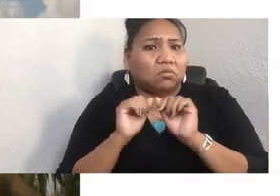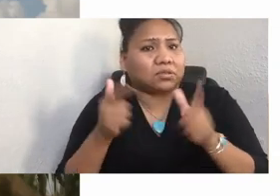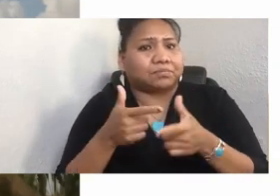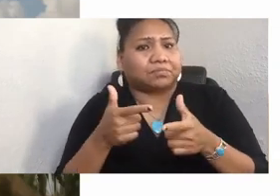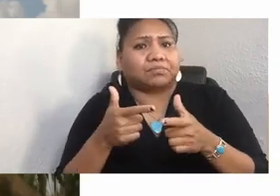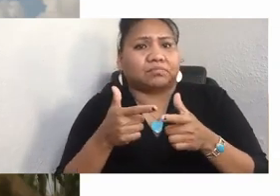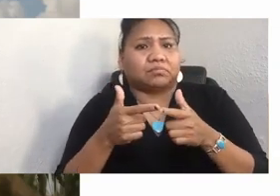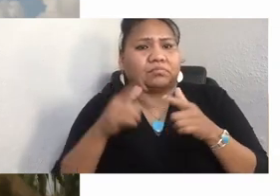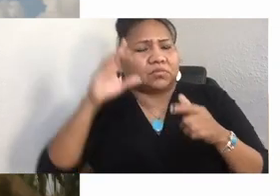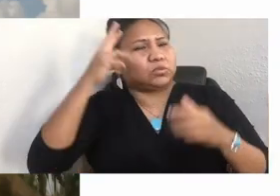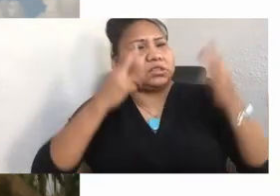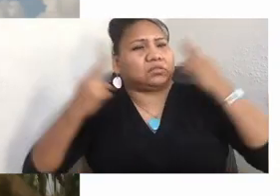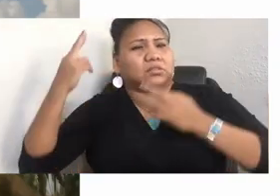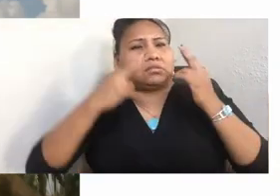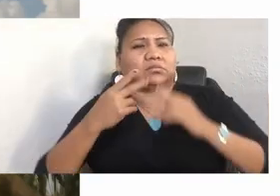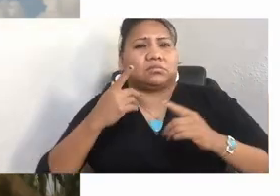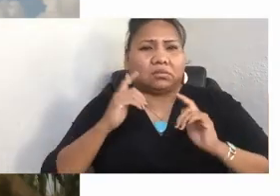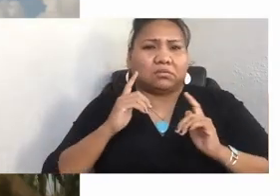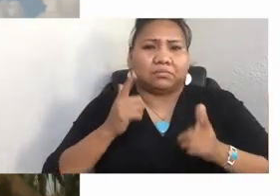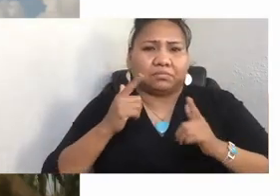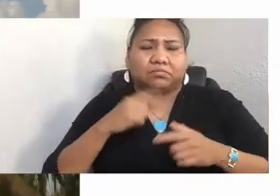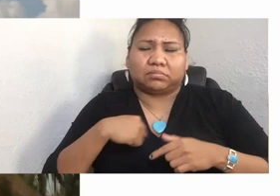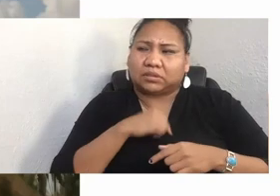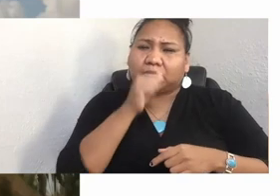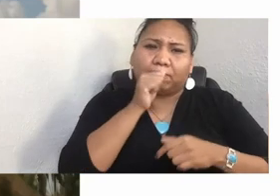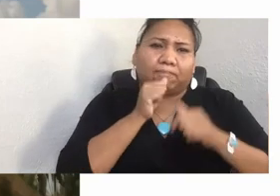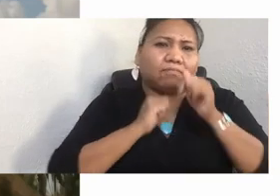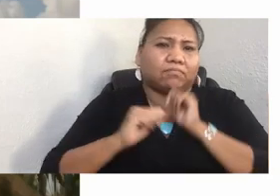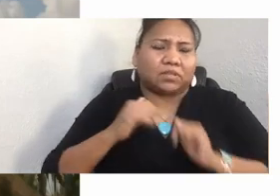suffer from feeling Indian enough.